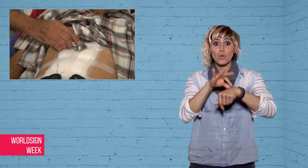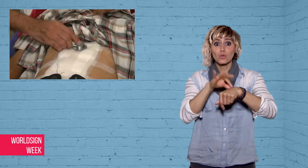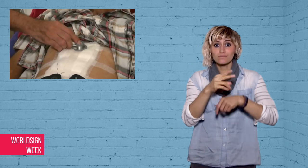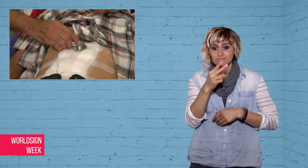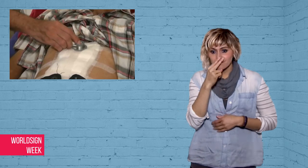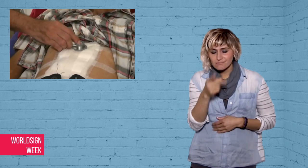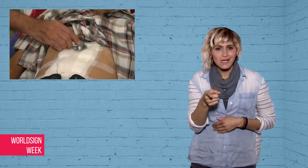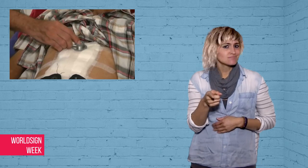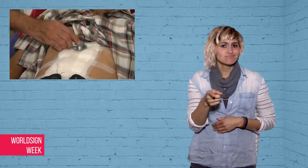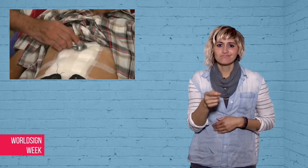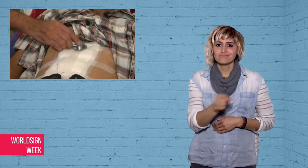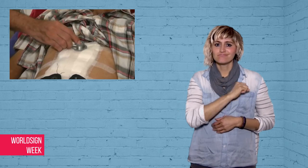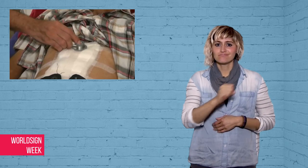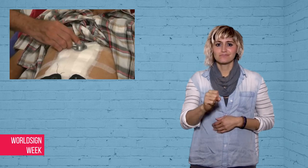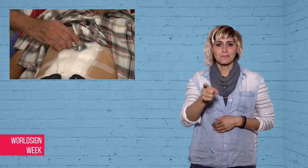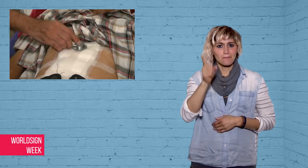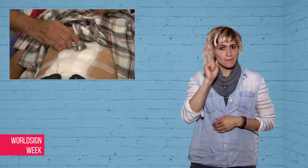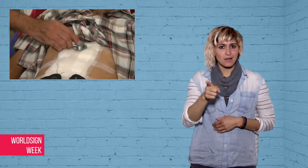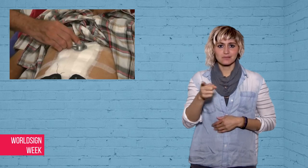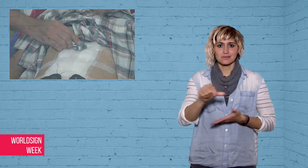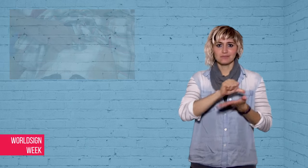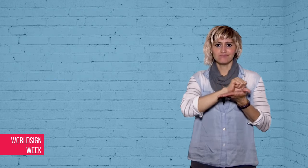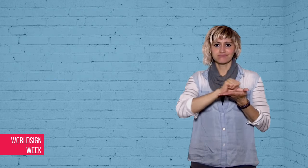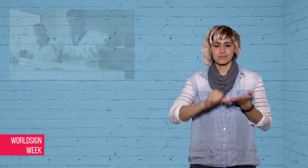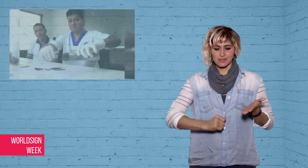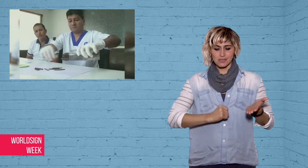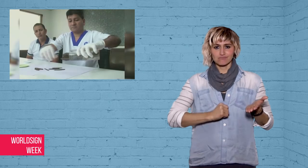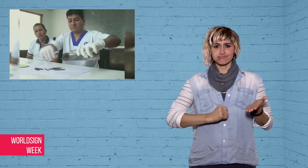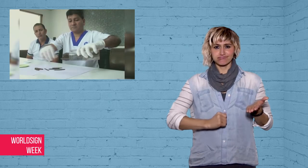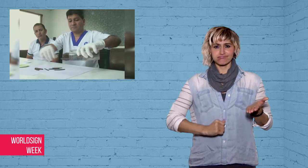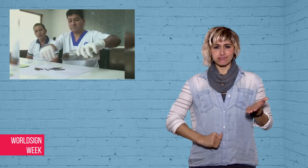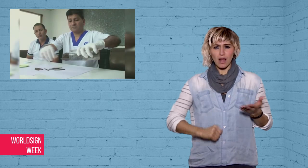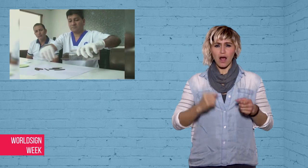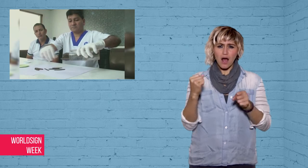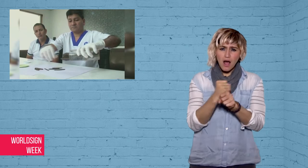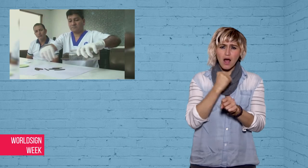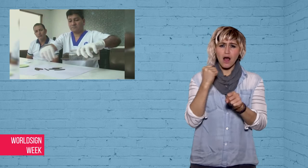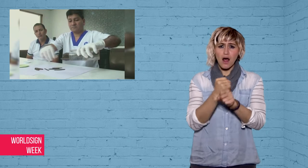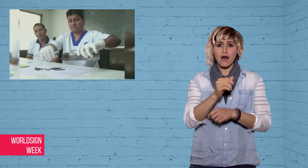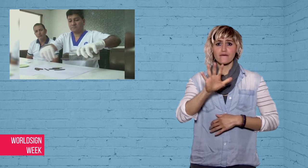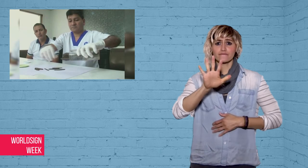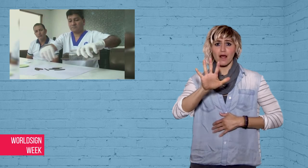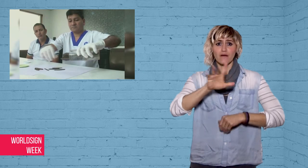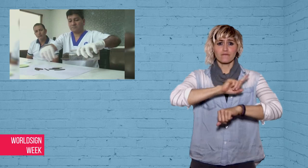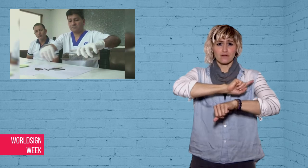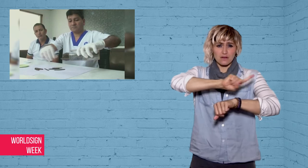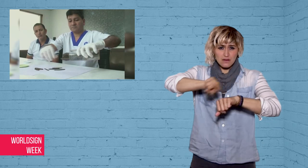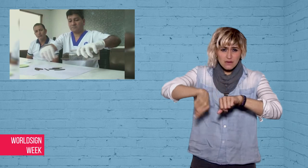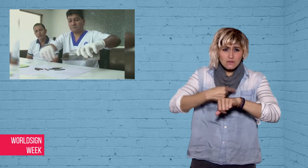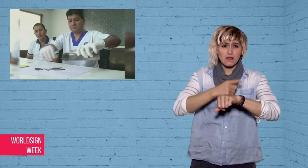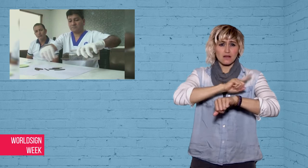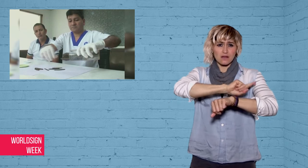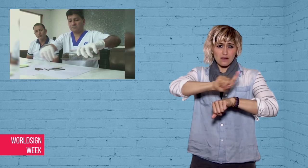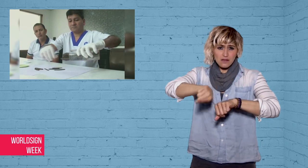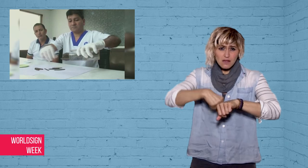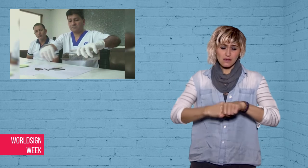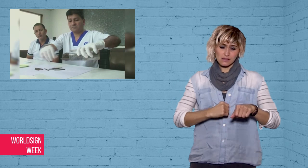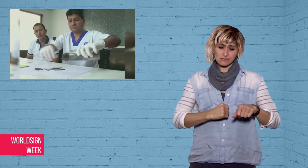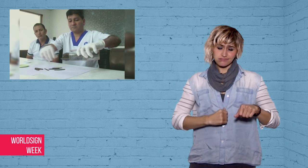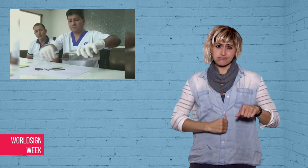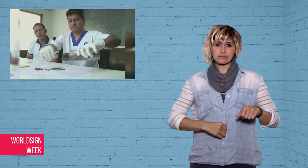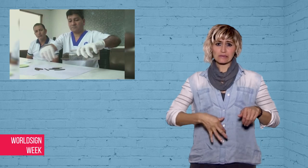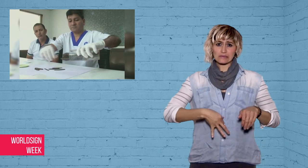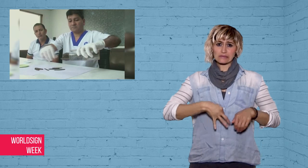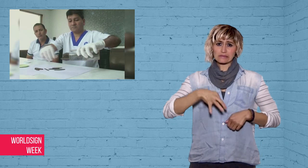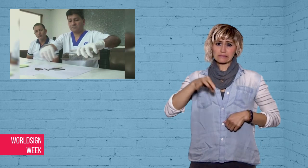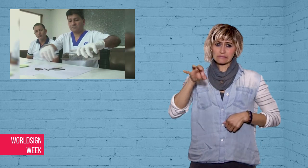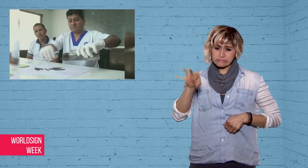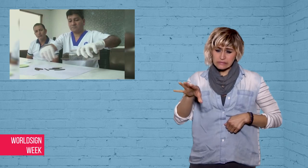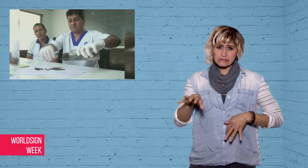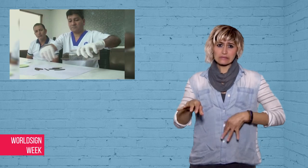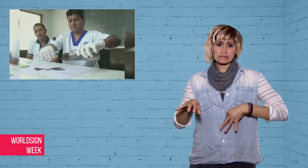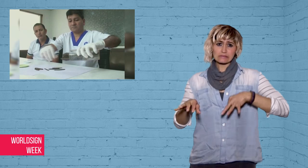They performed a 5-hour surgery and removed blades